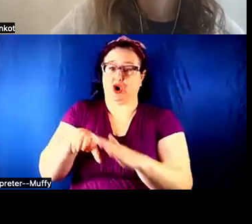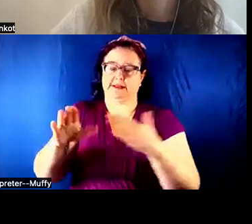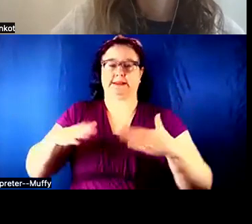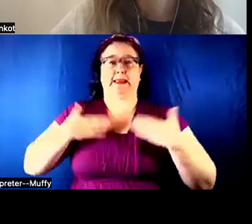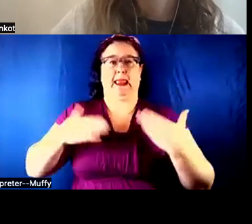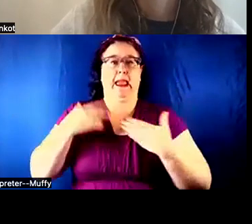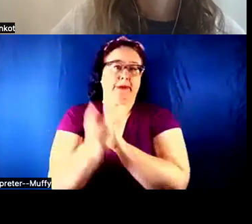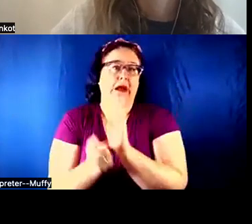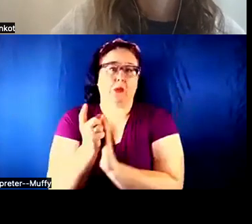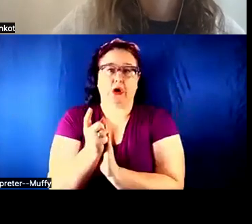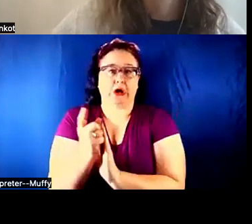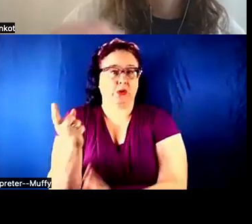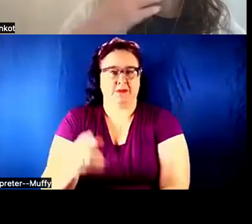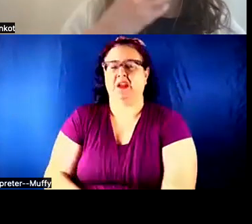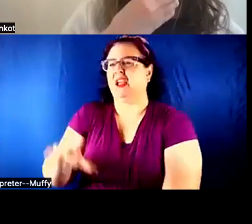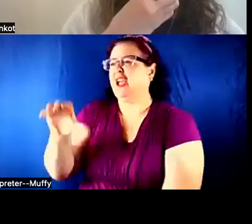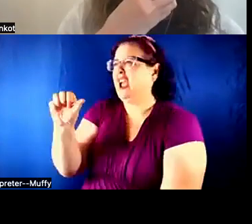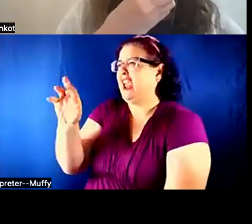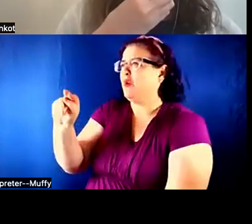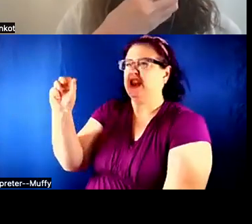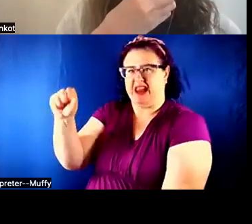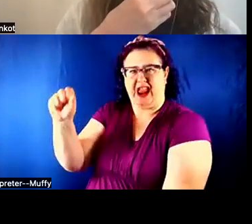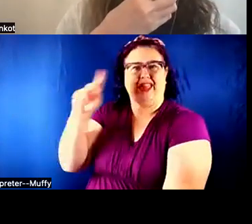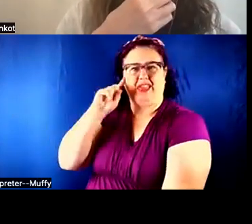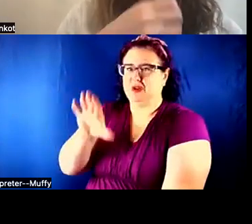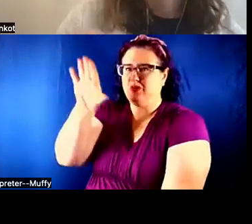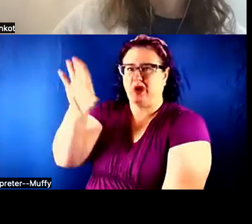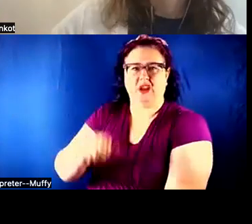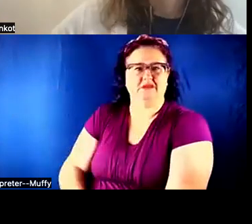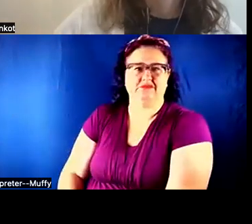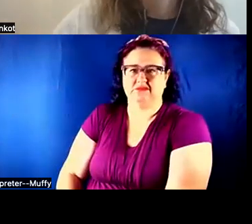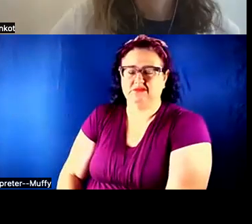Aaron: I think that will be great. It would not just be for people who do it,